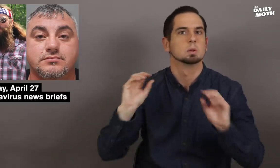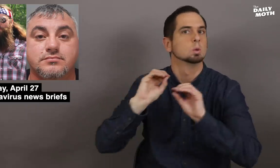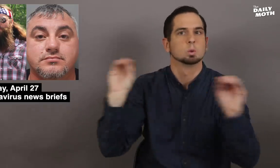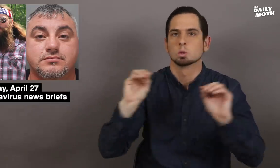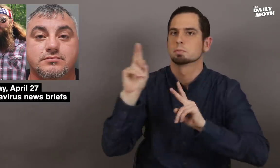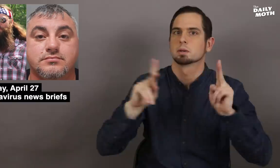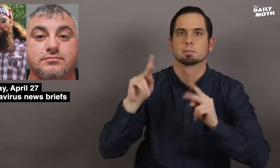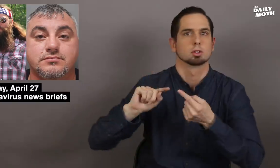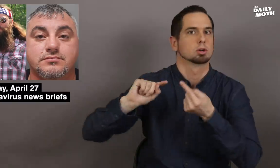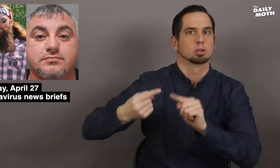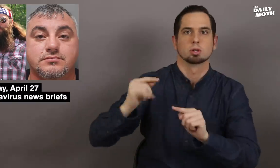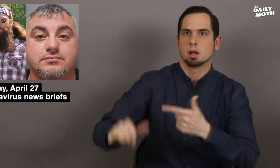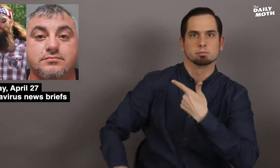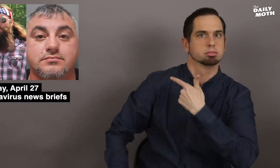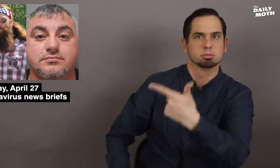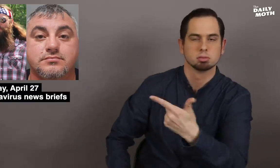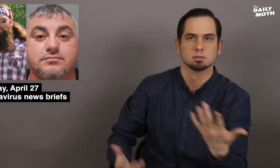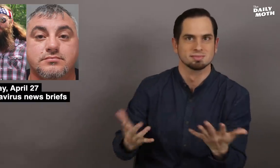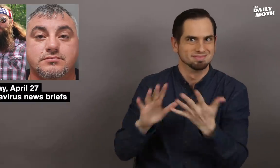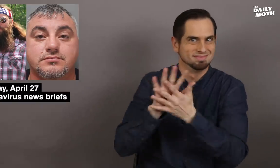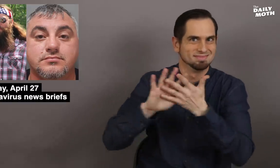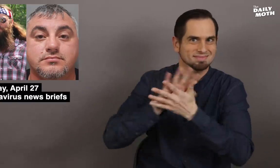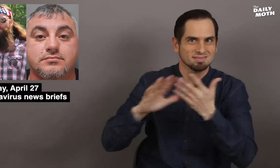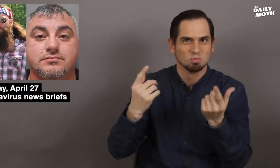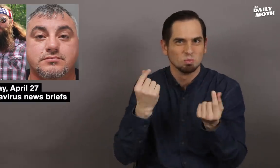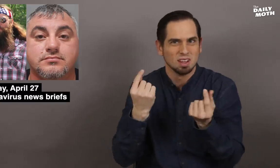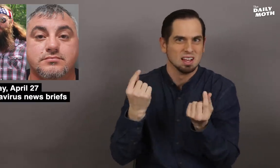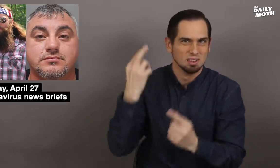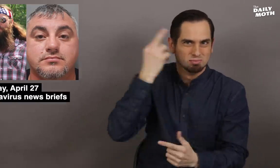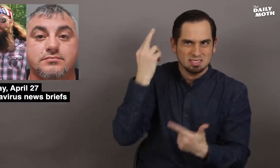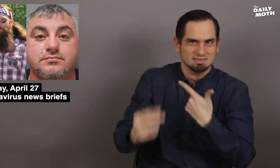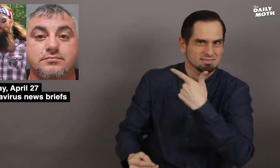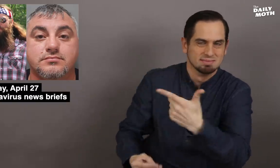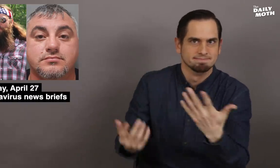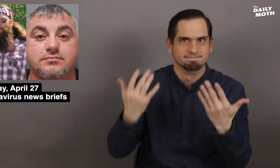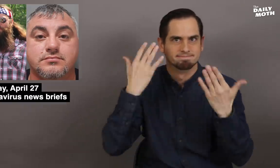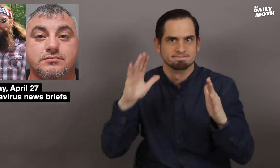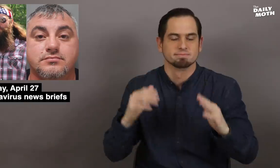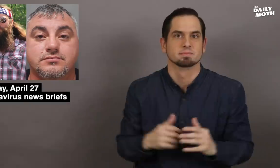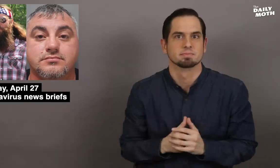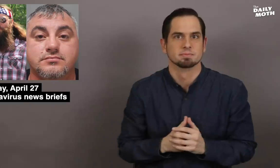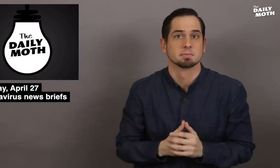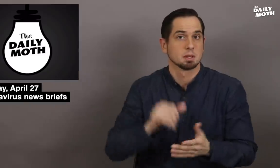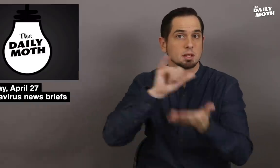Nobody was injured in the shooting. It is not clear what the motive was.